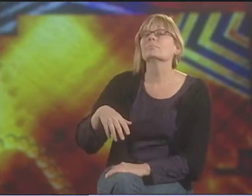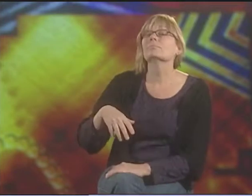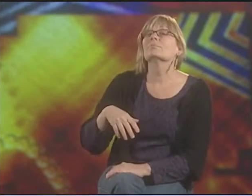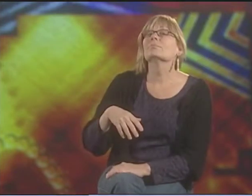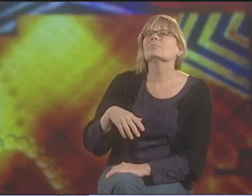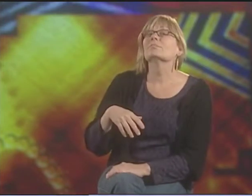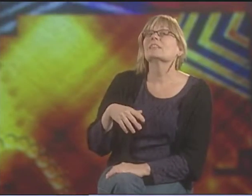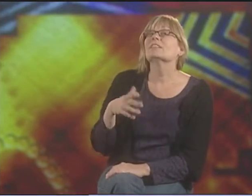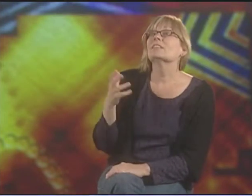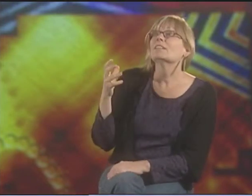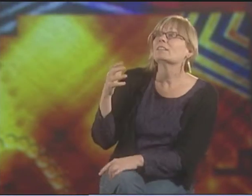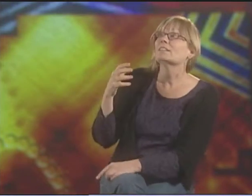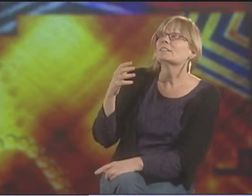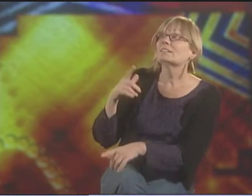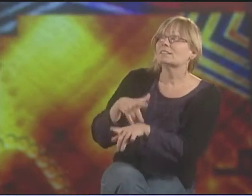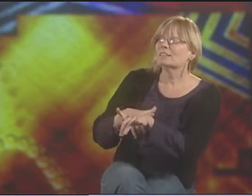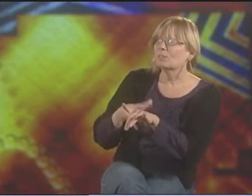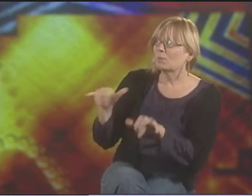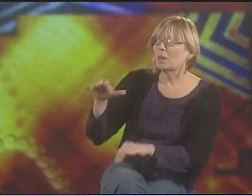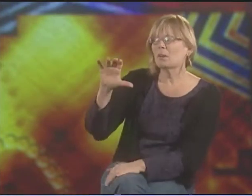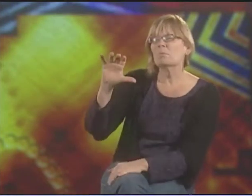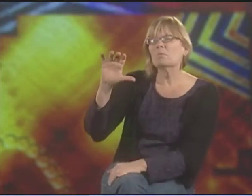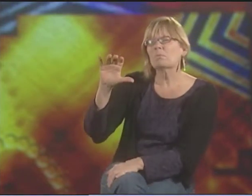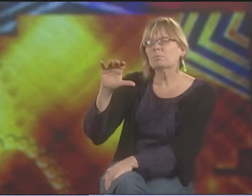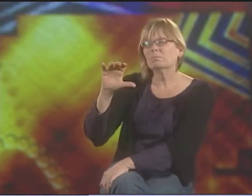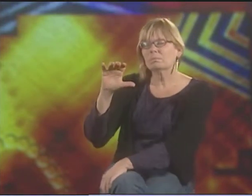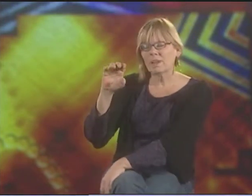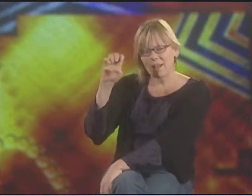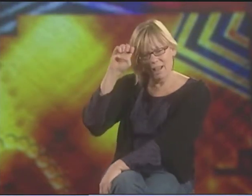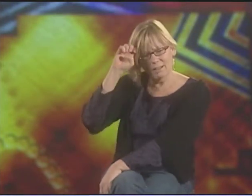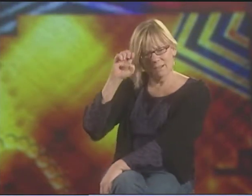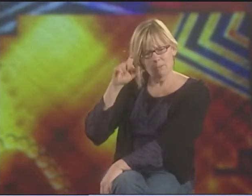IT'S VERY IMPRESSIVE TO HEARING PEOPLE. BUT AT THE SAME TIME,